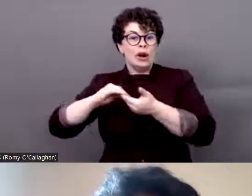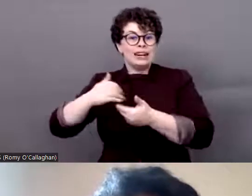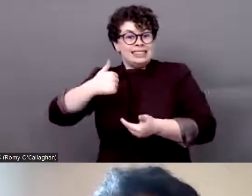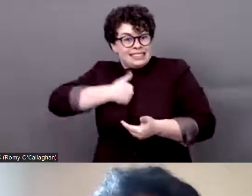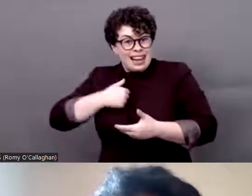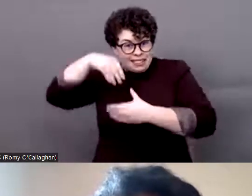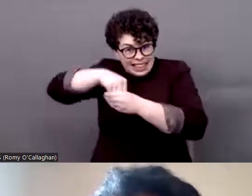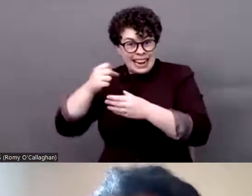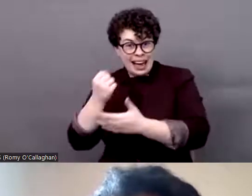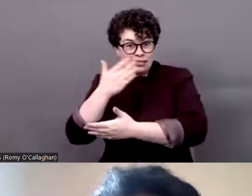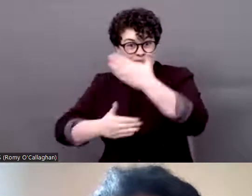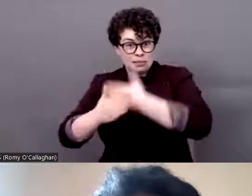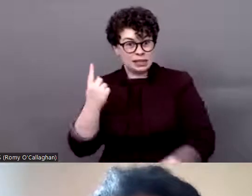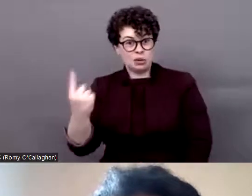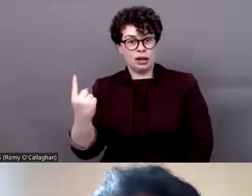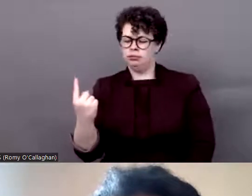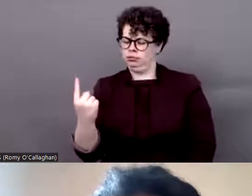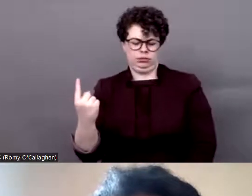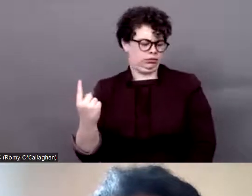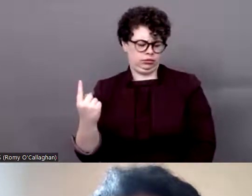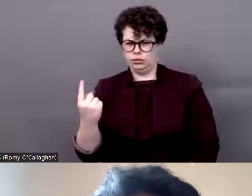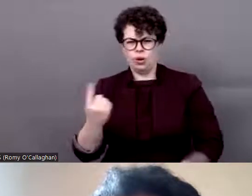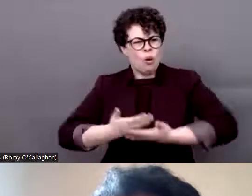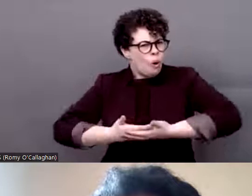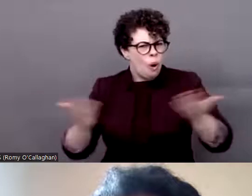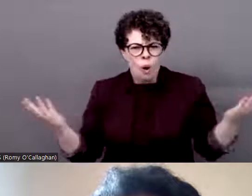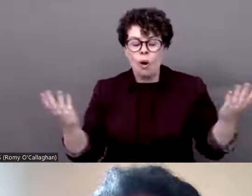important for other social movements and related organizations to join and